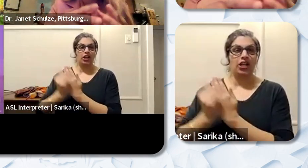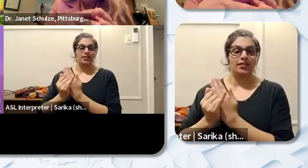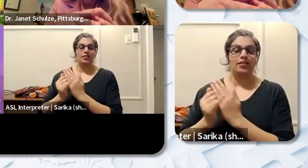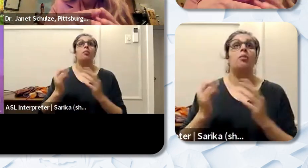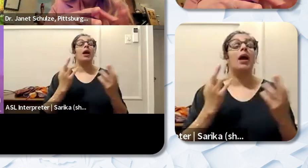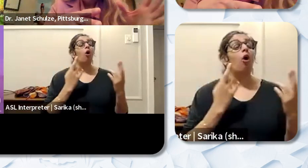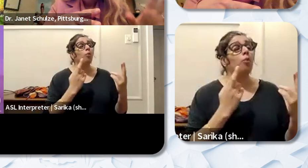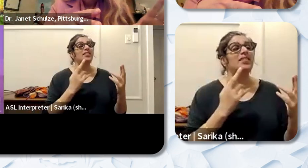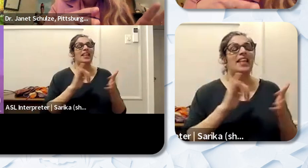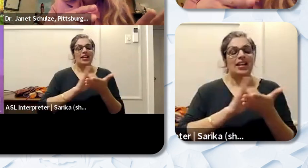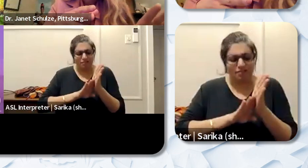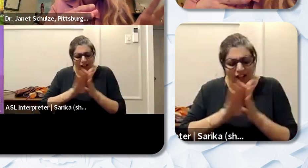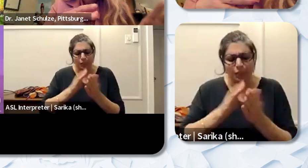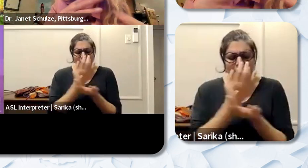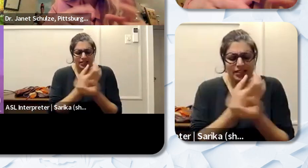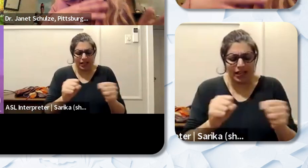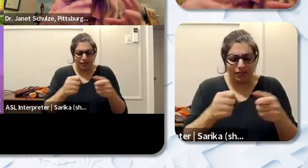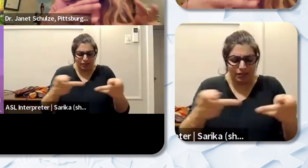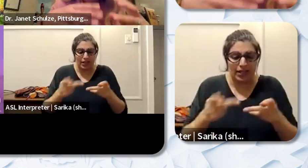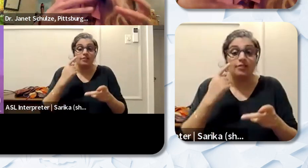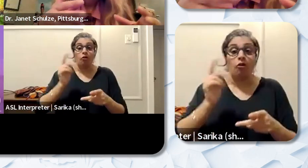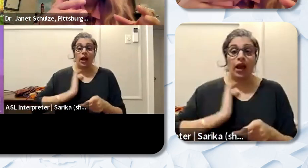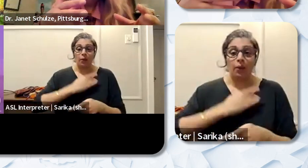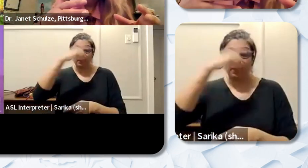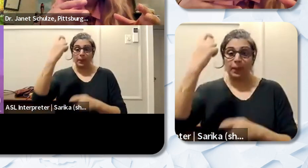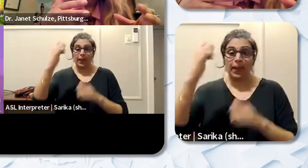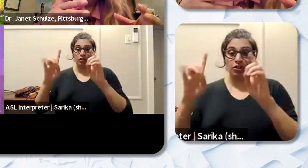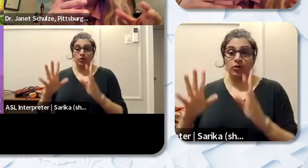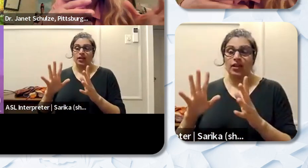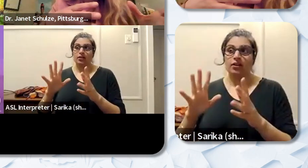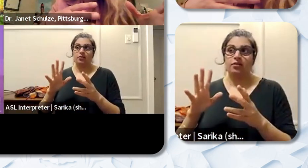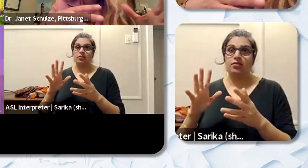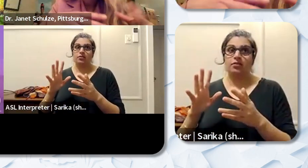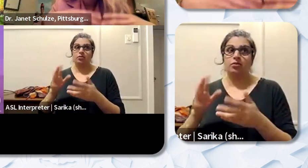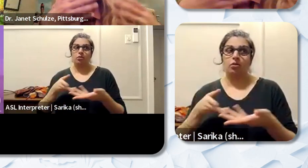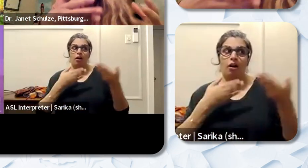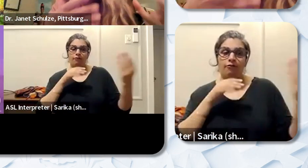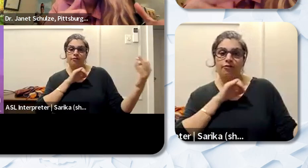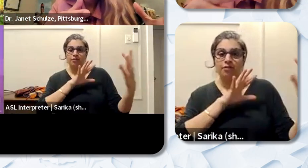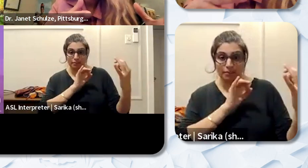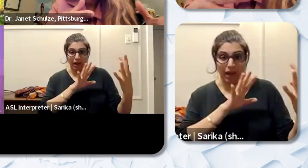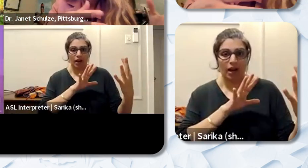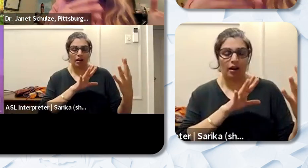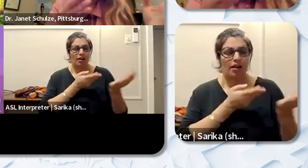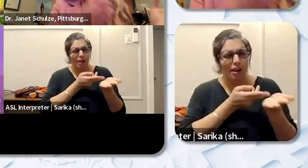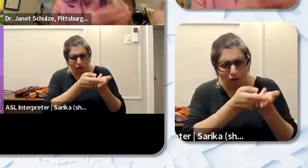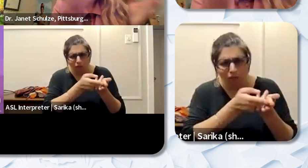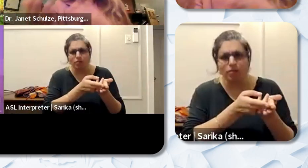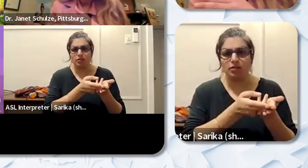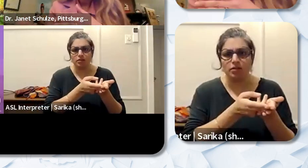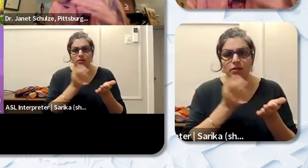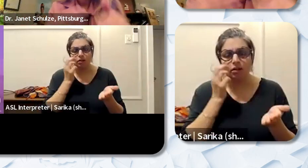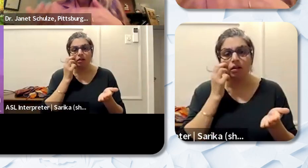for our Black educators to really give feedback you know in in an authentic way that we can then